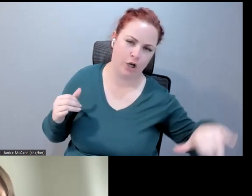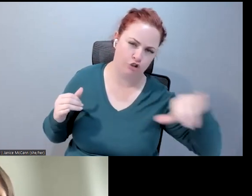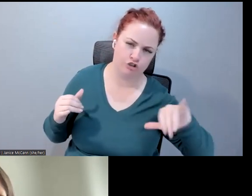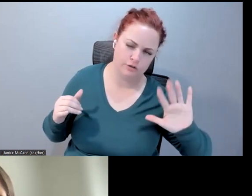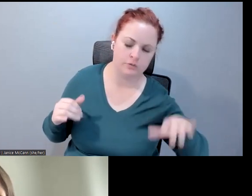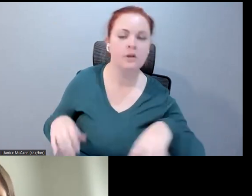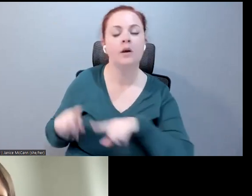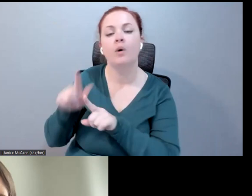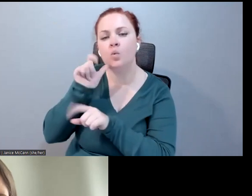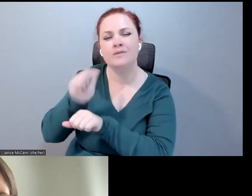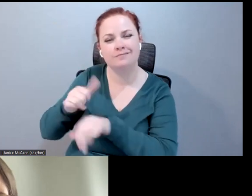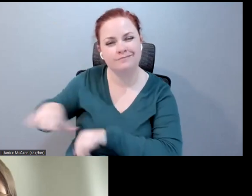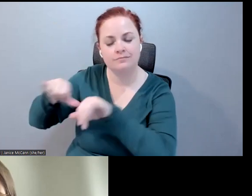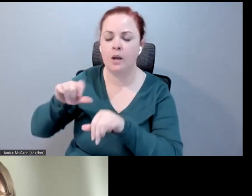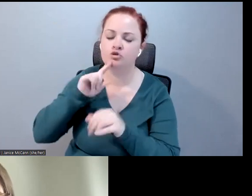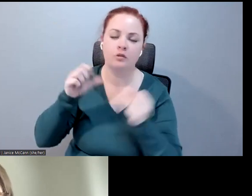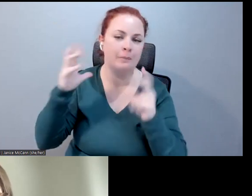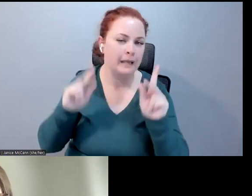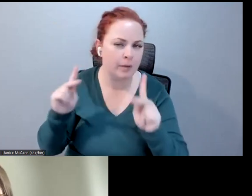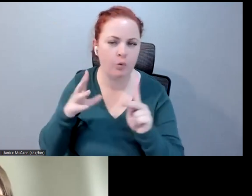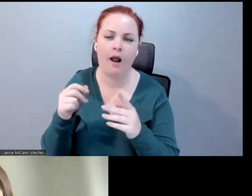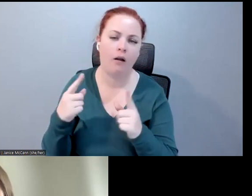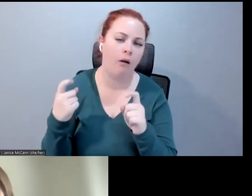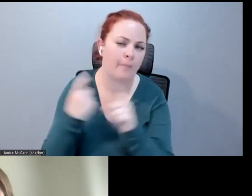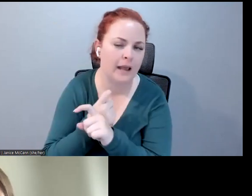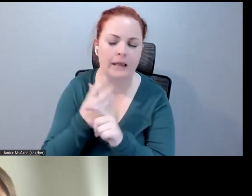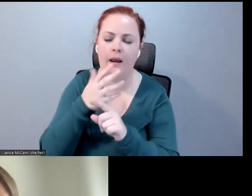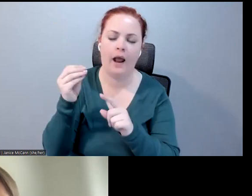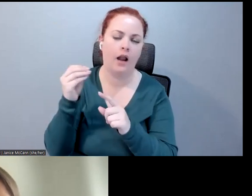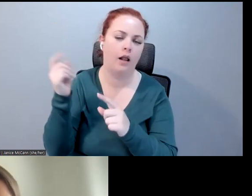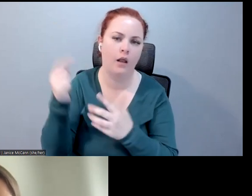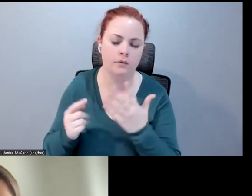it's complicated, but I'm just thinking, if we were to bring in